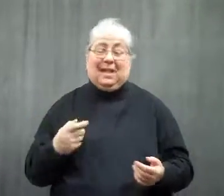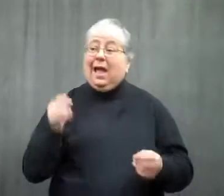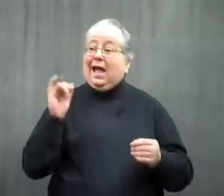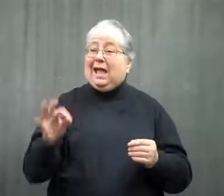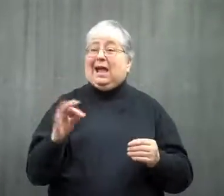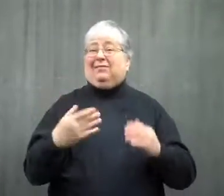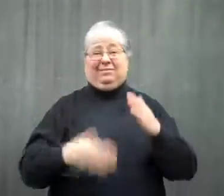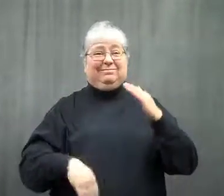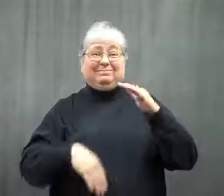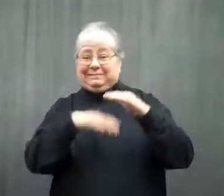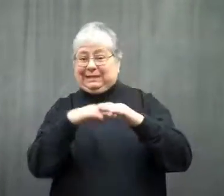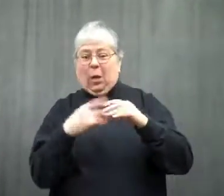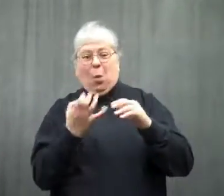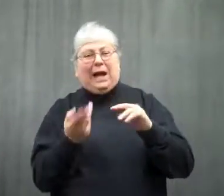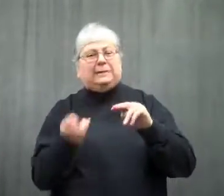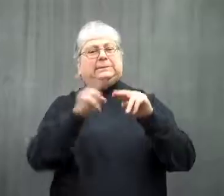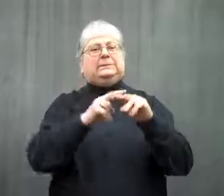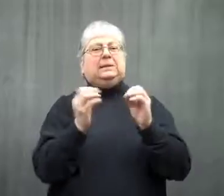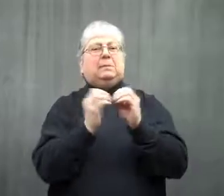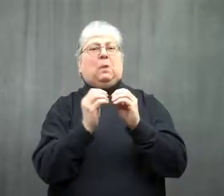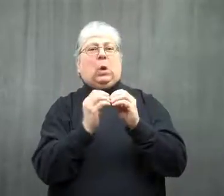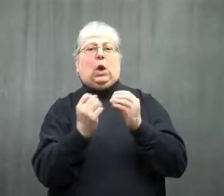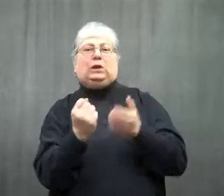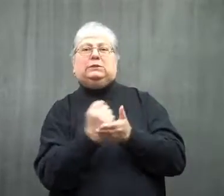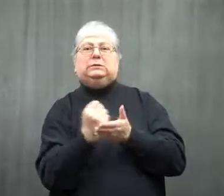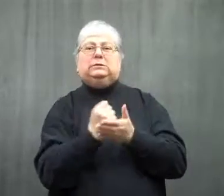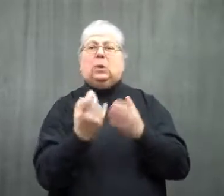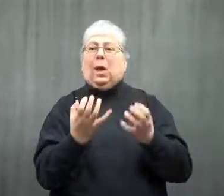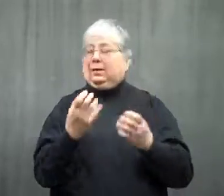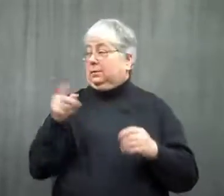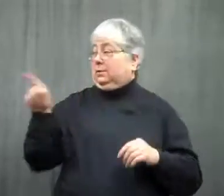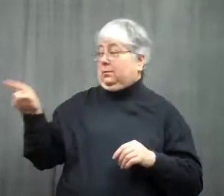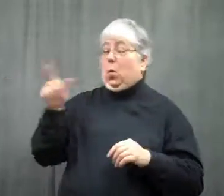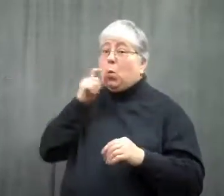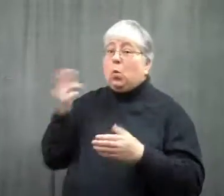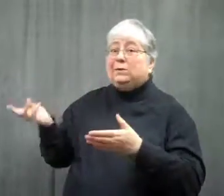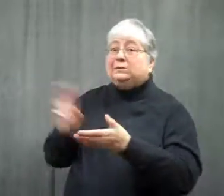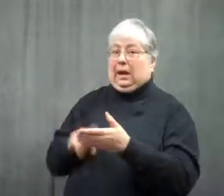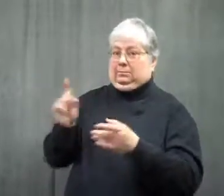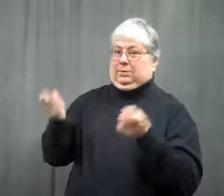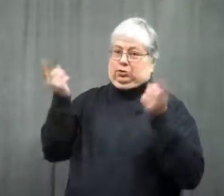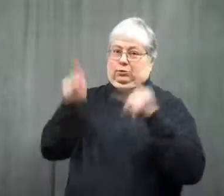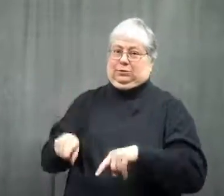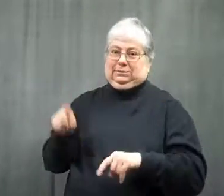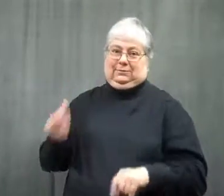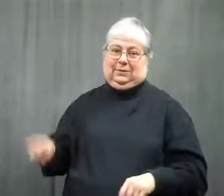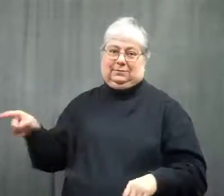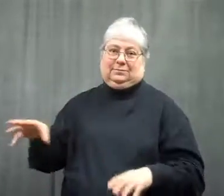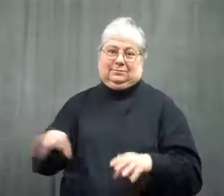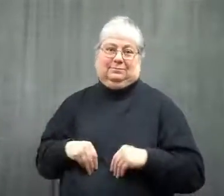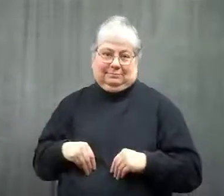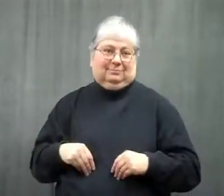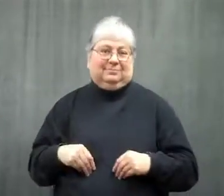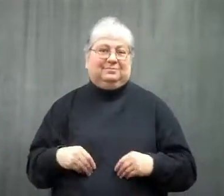If an increase in the credit limit is desired, the co-signer has to agree to it.